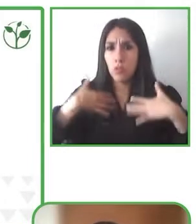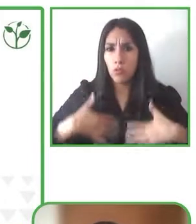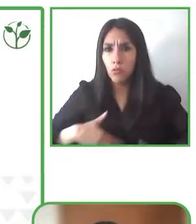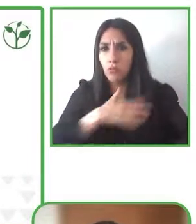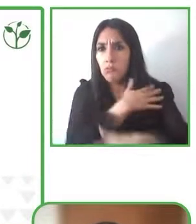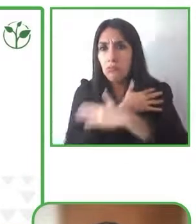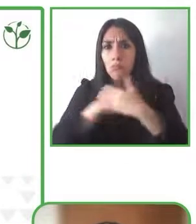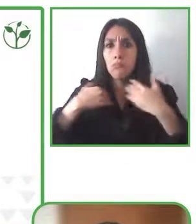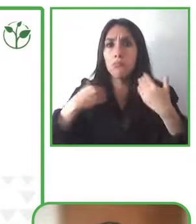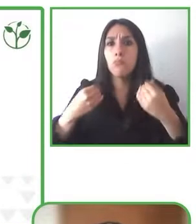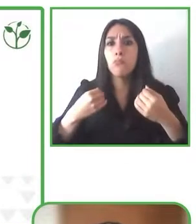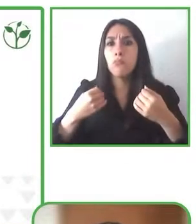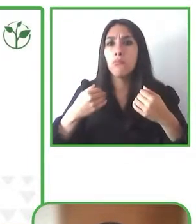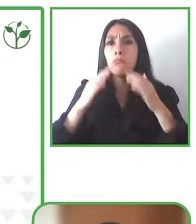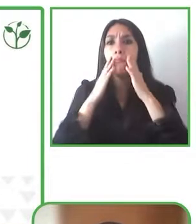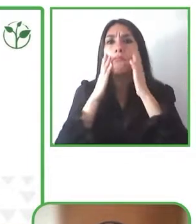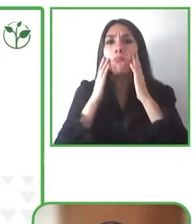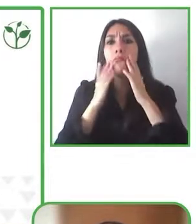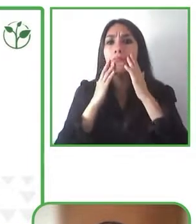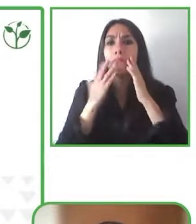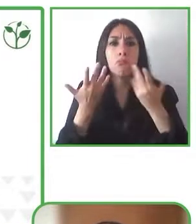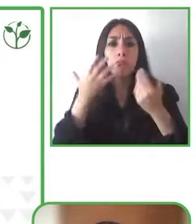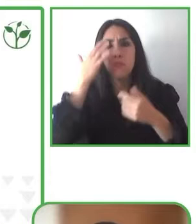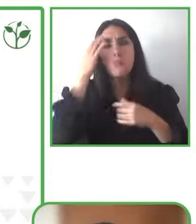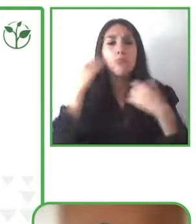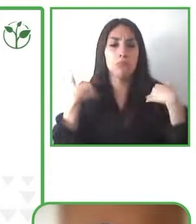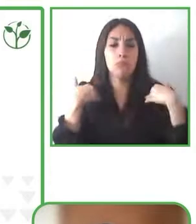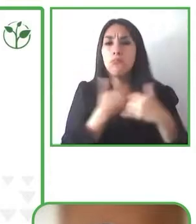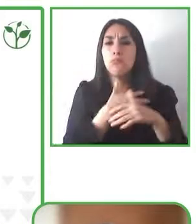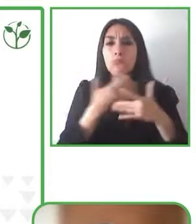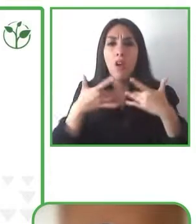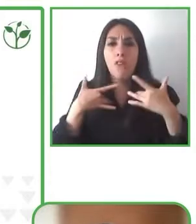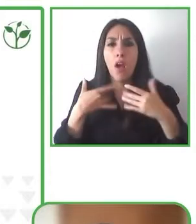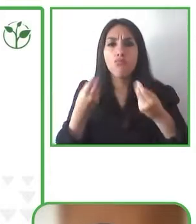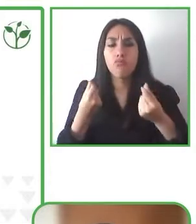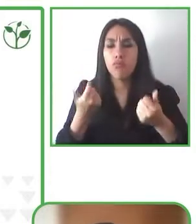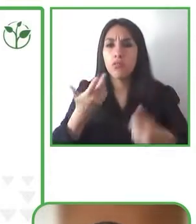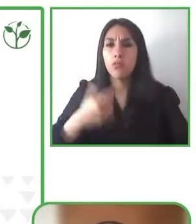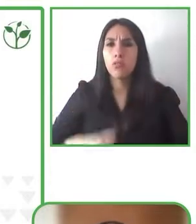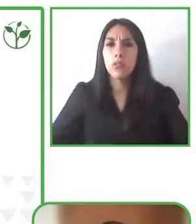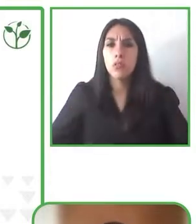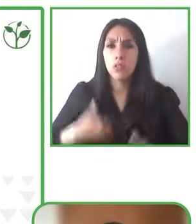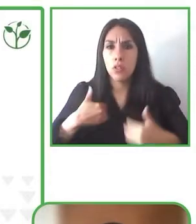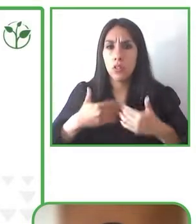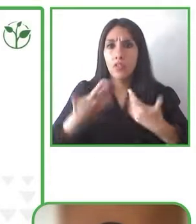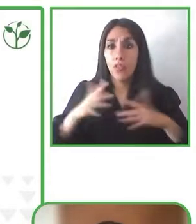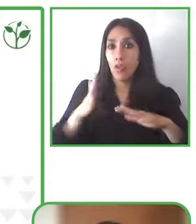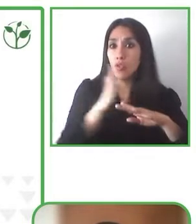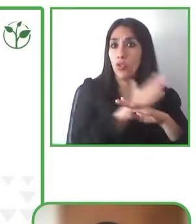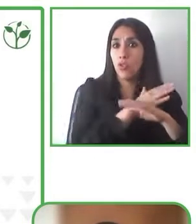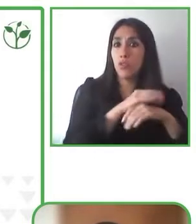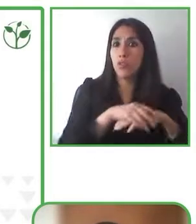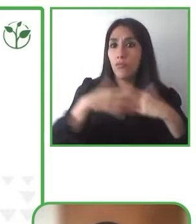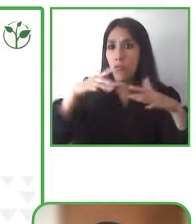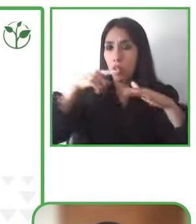actresses are they can also touch their clothes before the play starts.